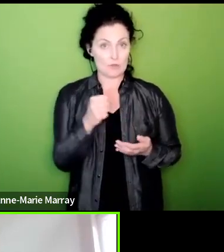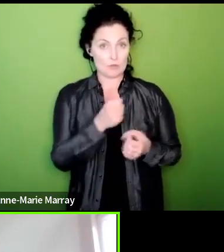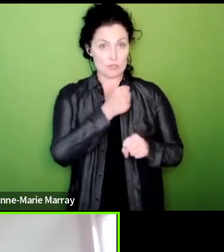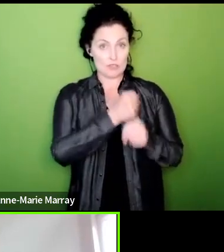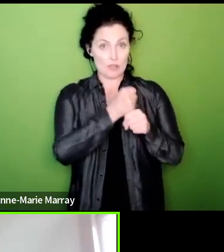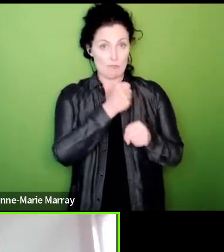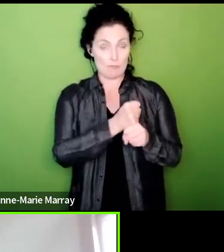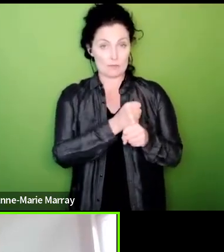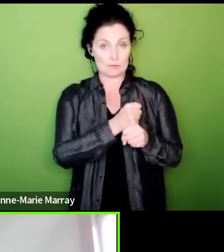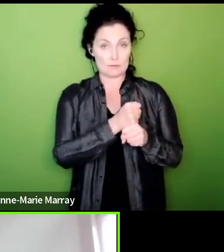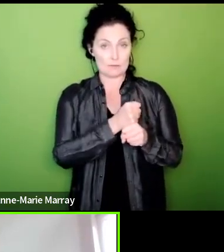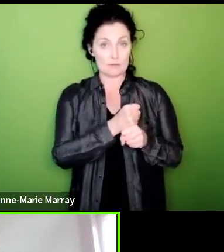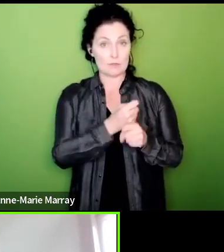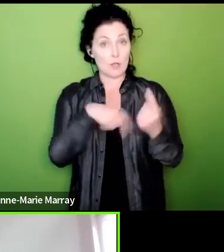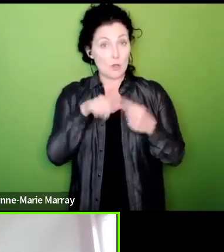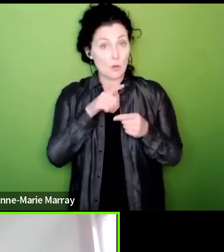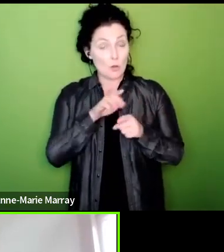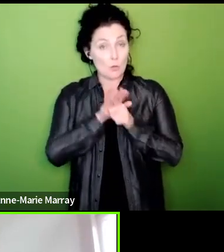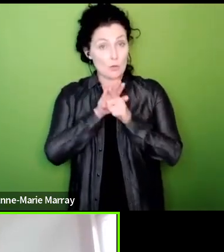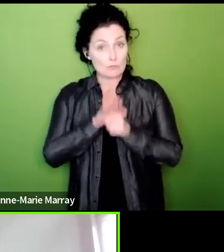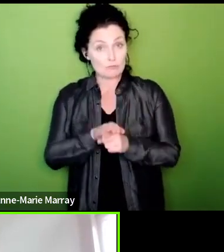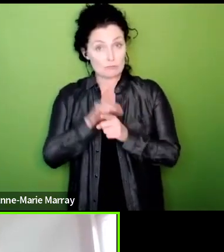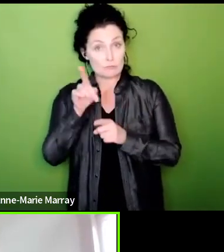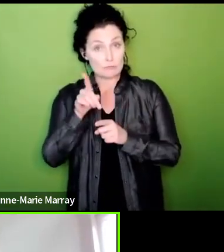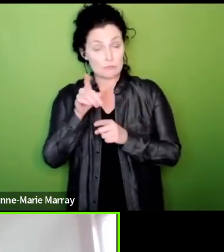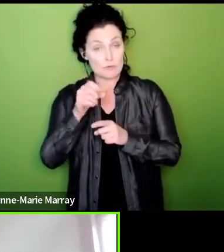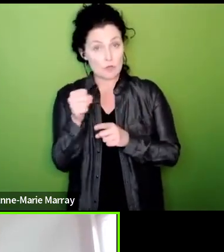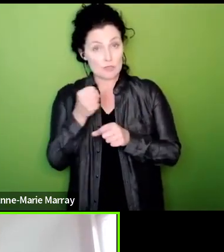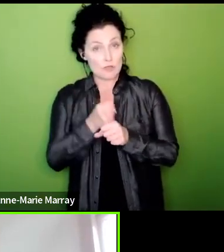there we can put pressure on the Scottish government to come up with more money and